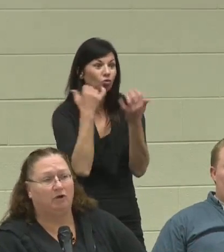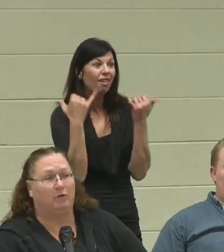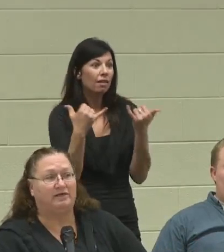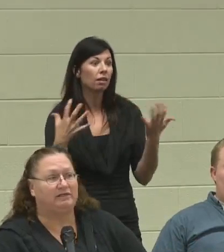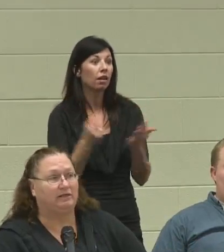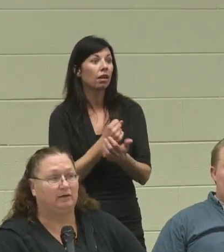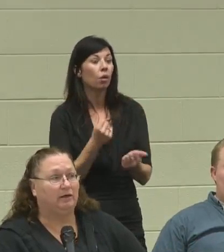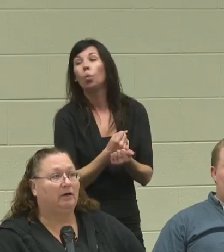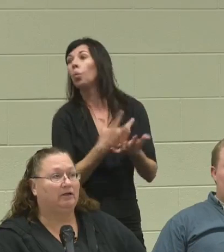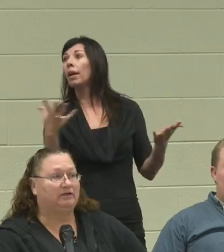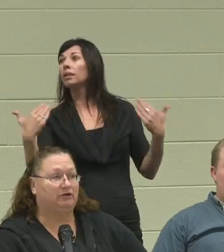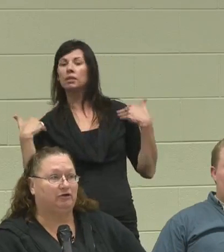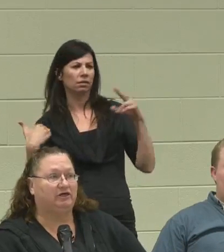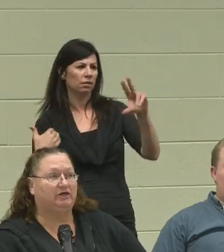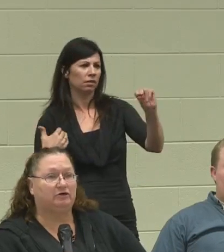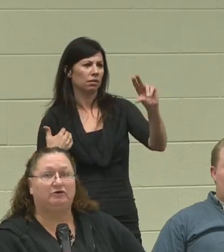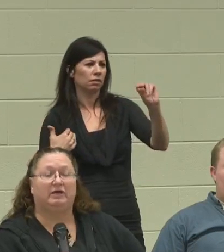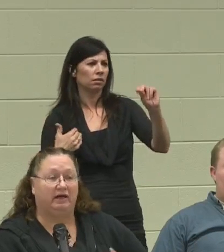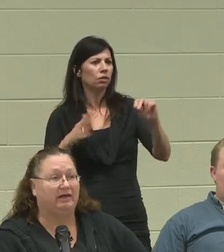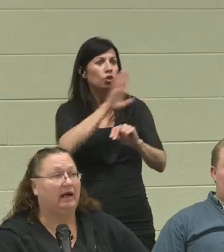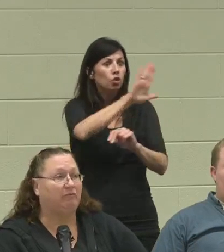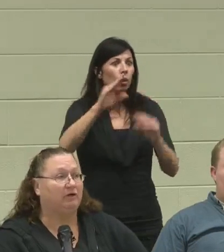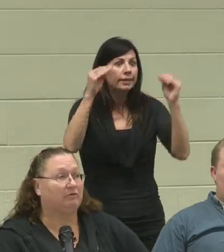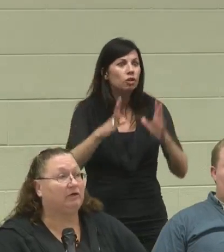Don't waste it. Listen to your teachers, and get out there,